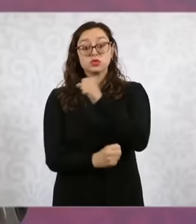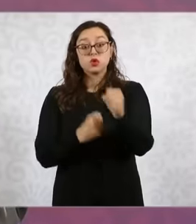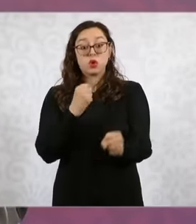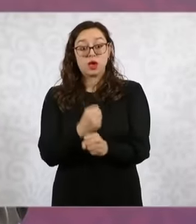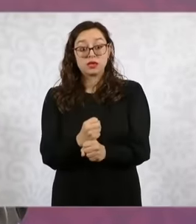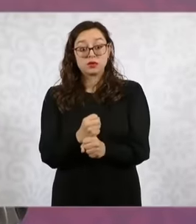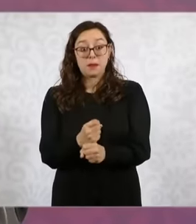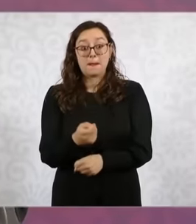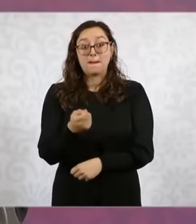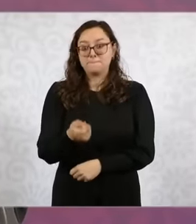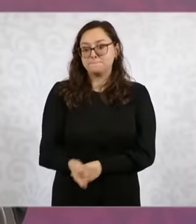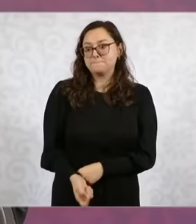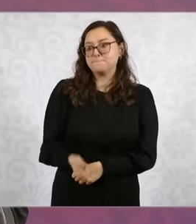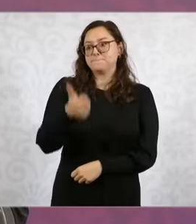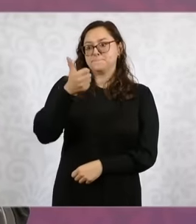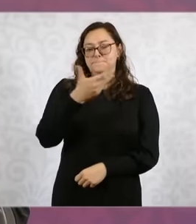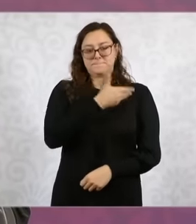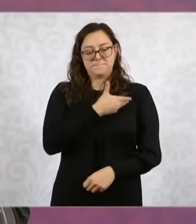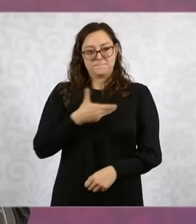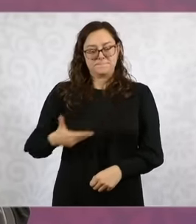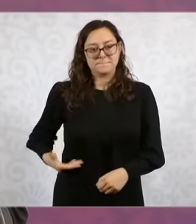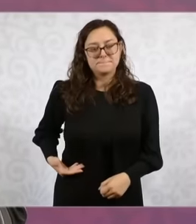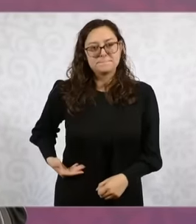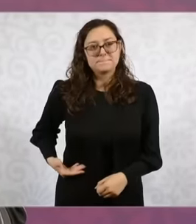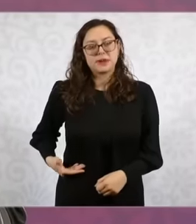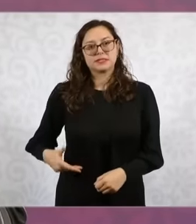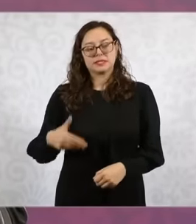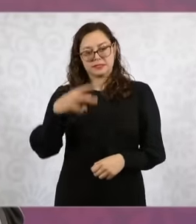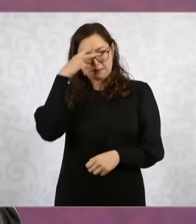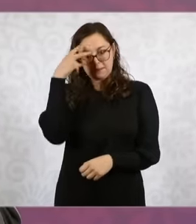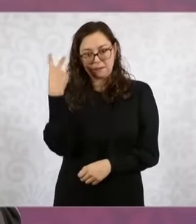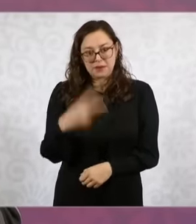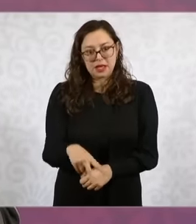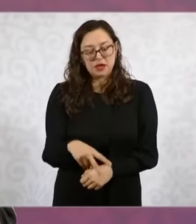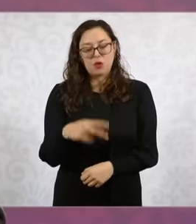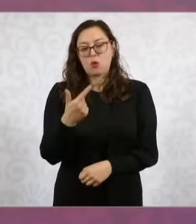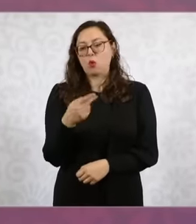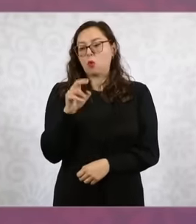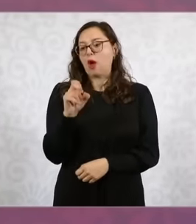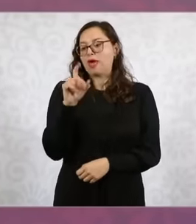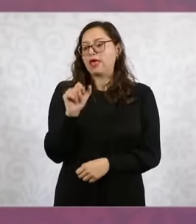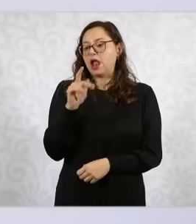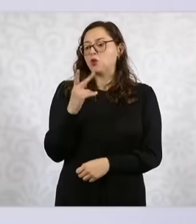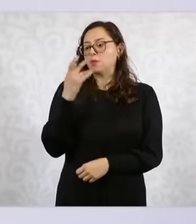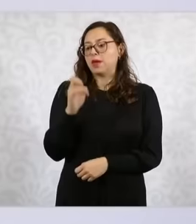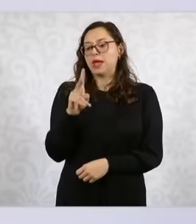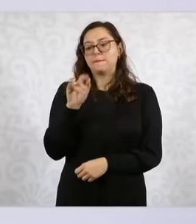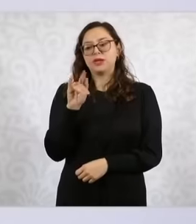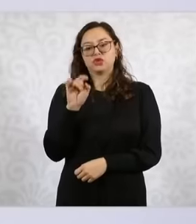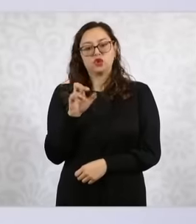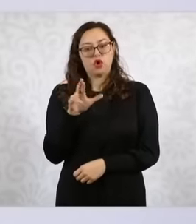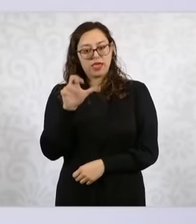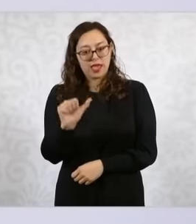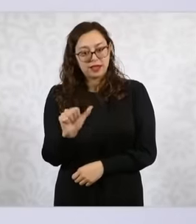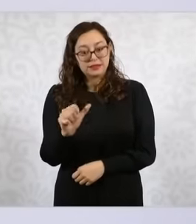president of México de Guadalupe Victoria So we are going to dedicate these topics on